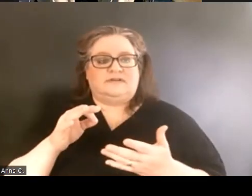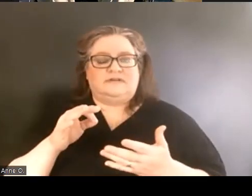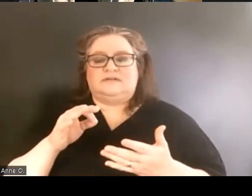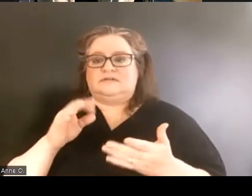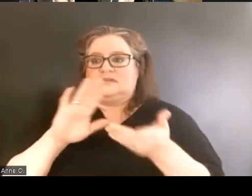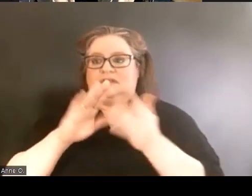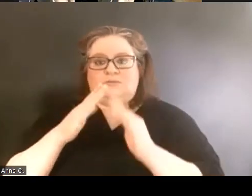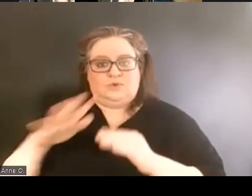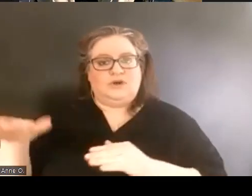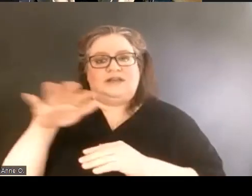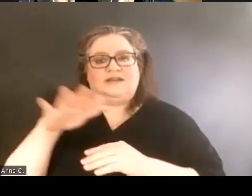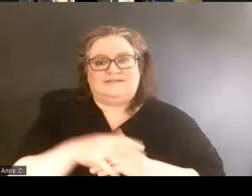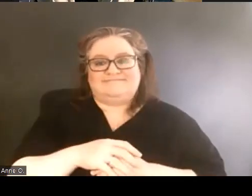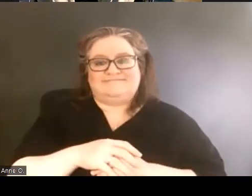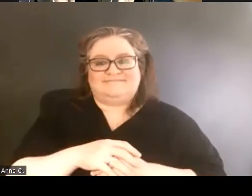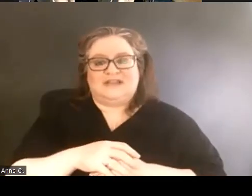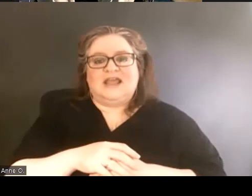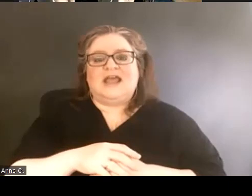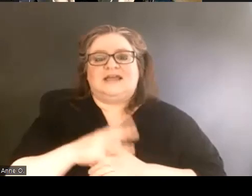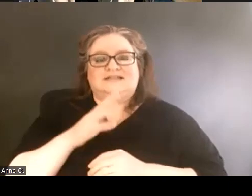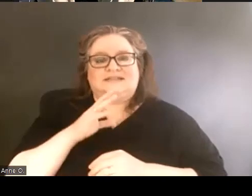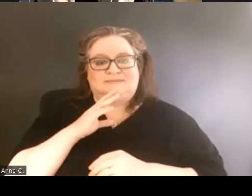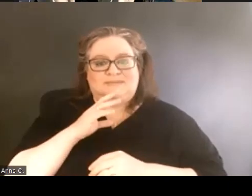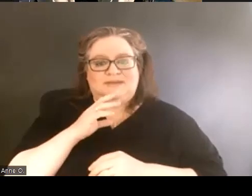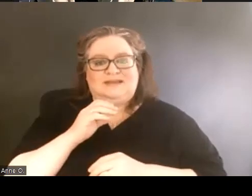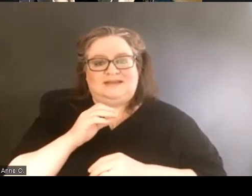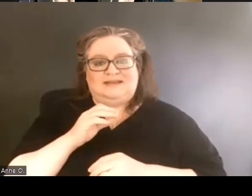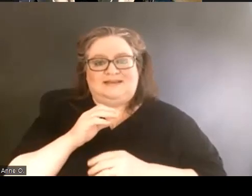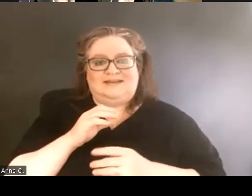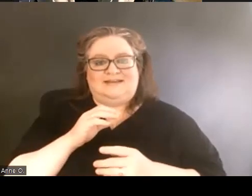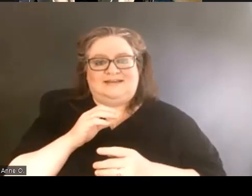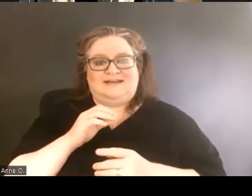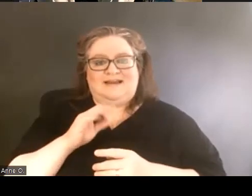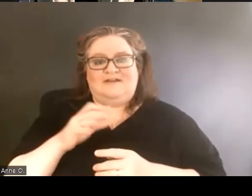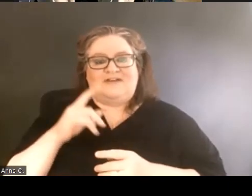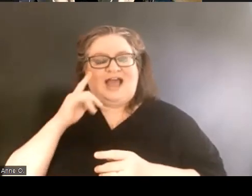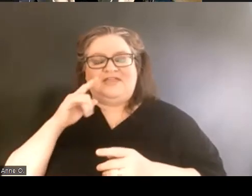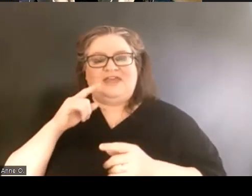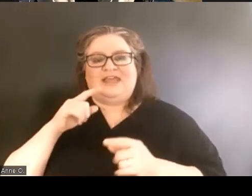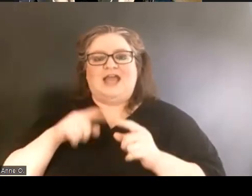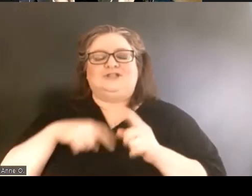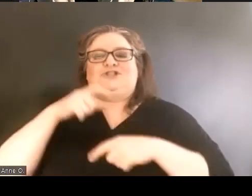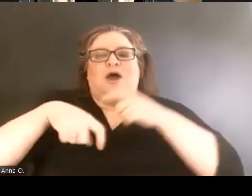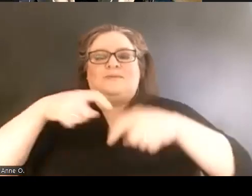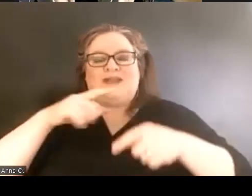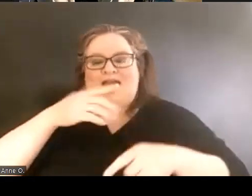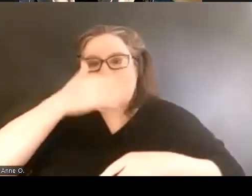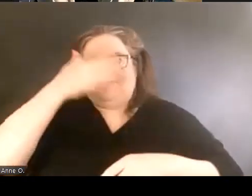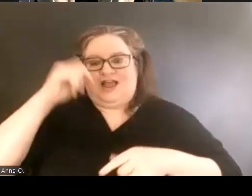And speaking of which, I think I jumped three steps ahead. I forgot to introduce myself